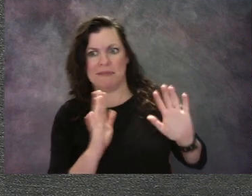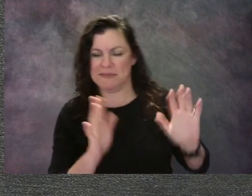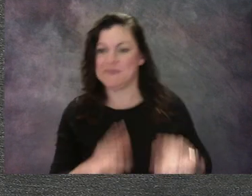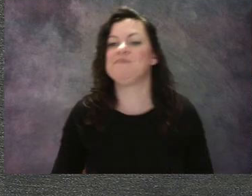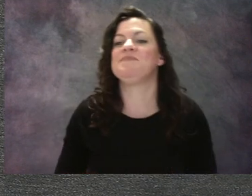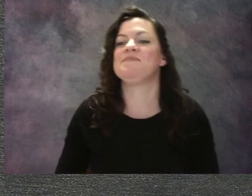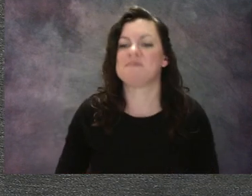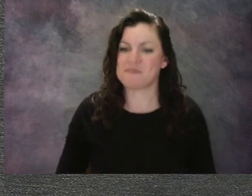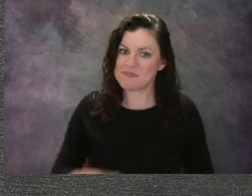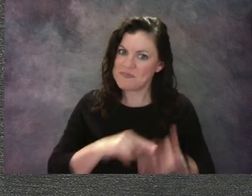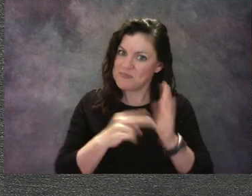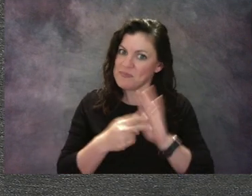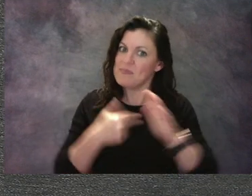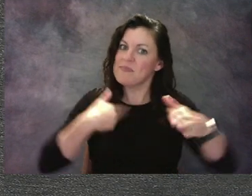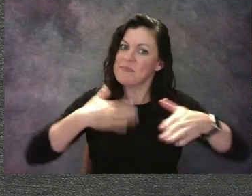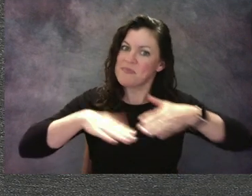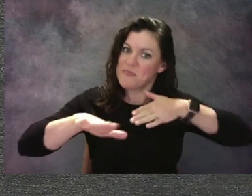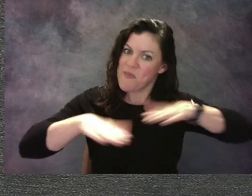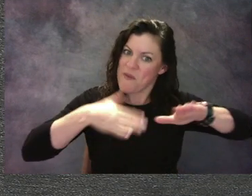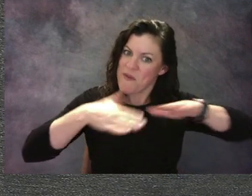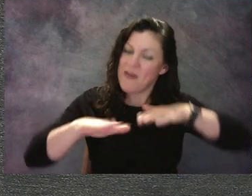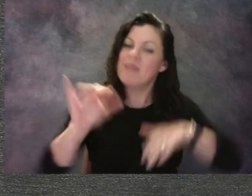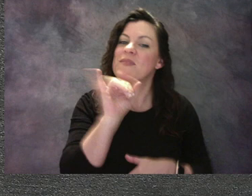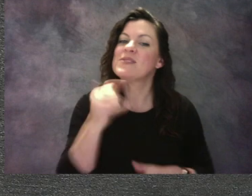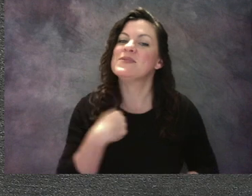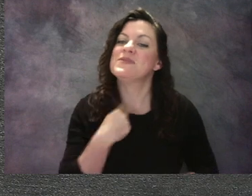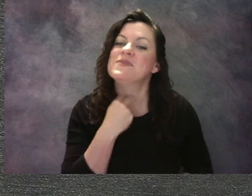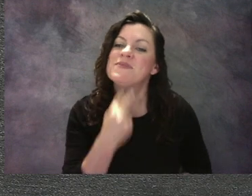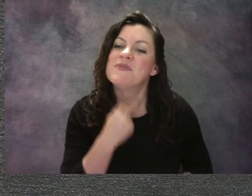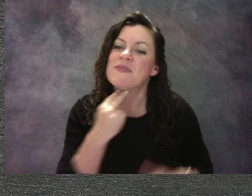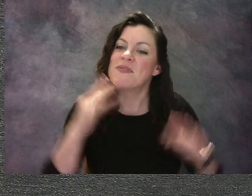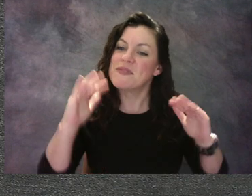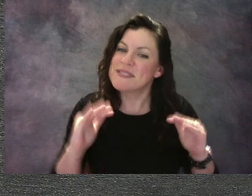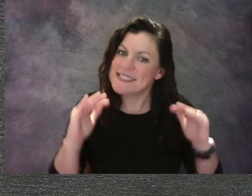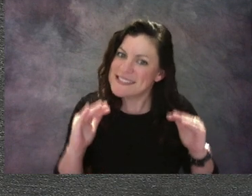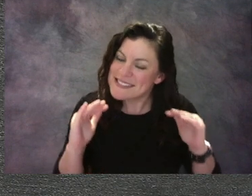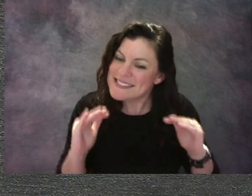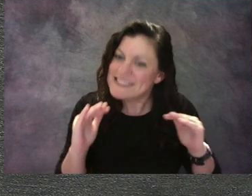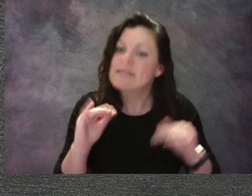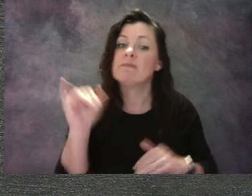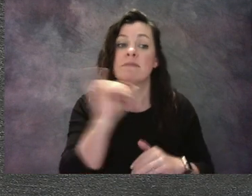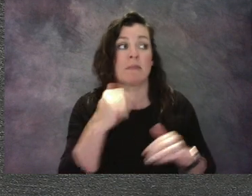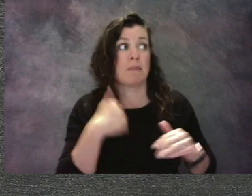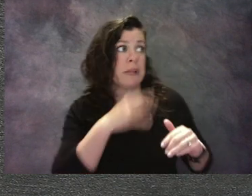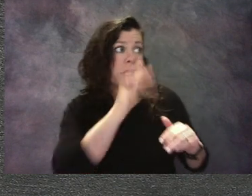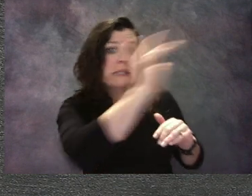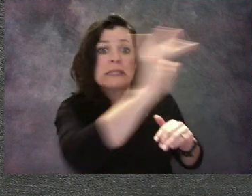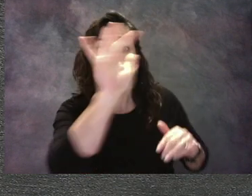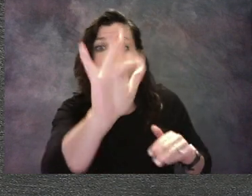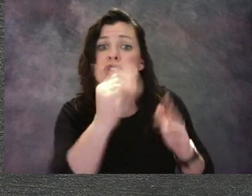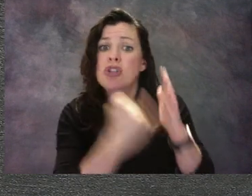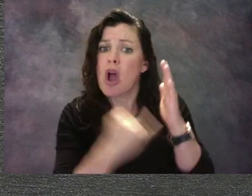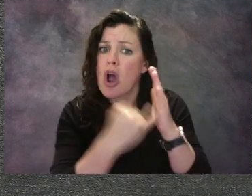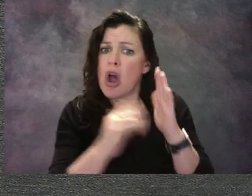The other thing is you need to not touch the art. Now, I have a mirror here and